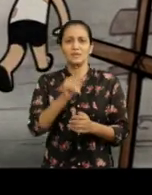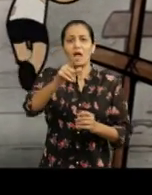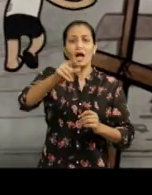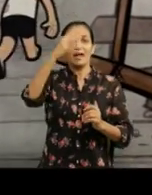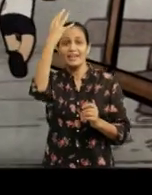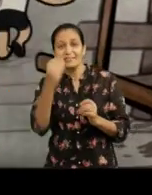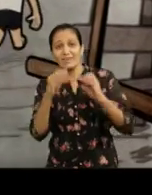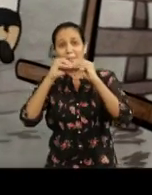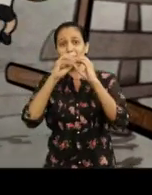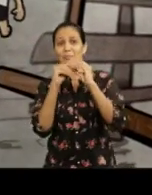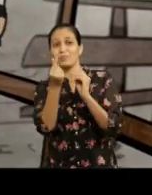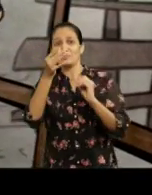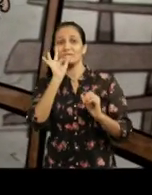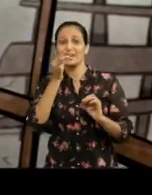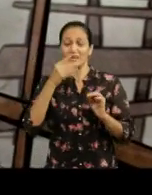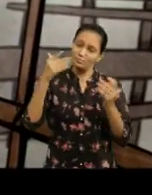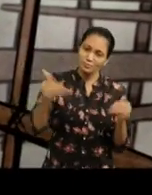Hey, meet me at Babu’s chai stall, 6 evening.